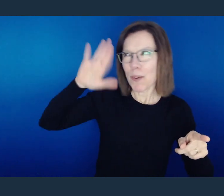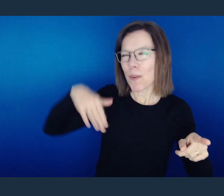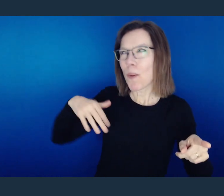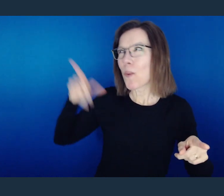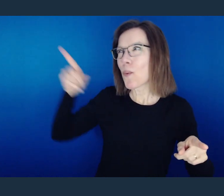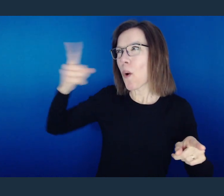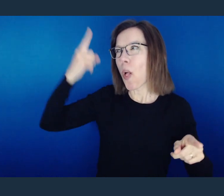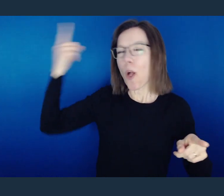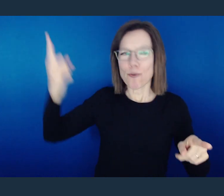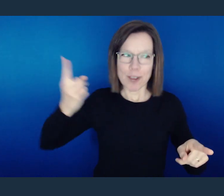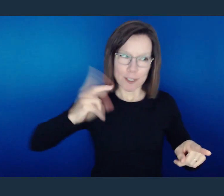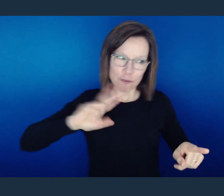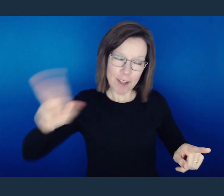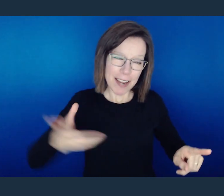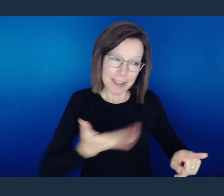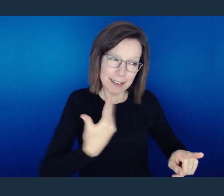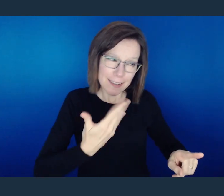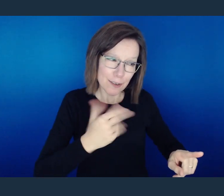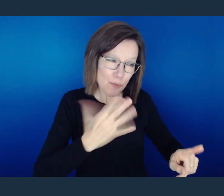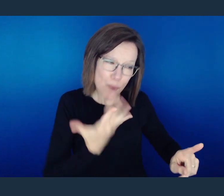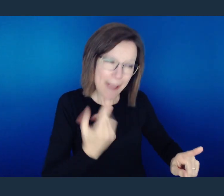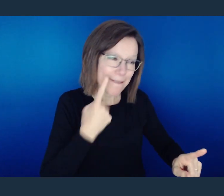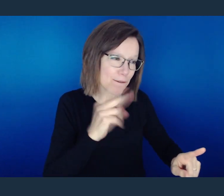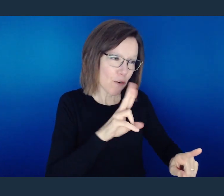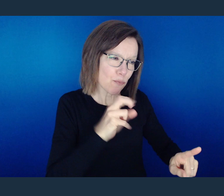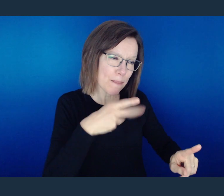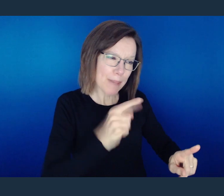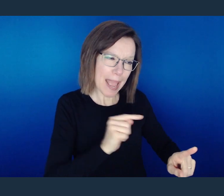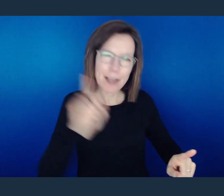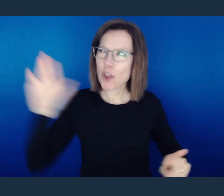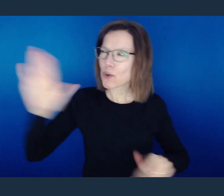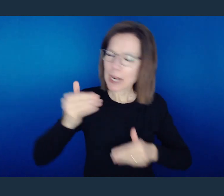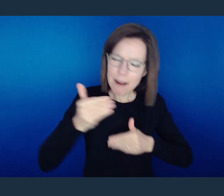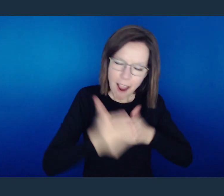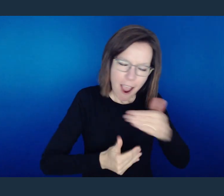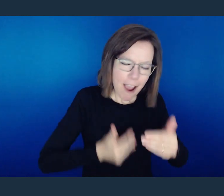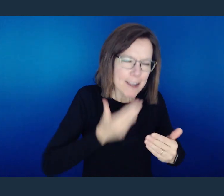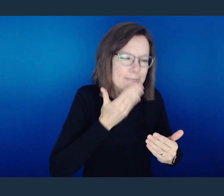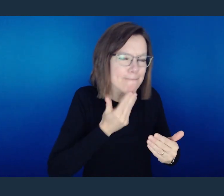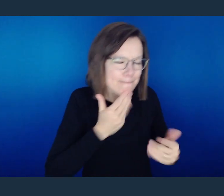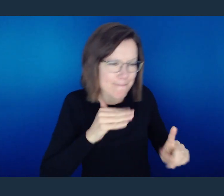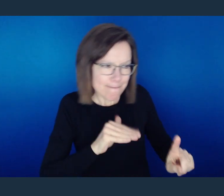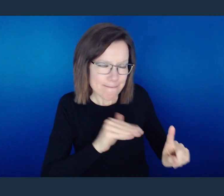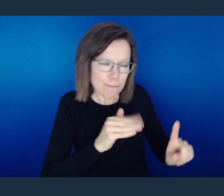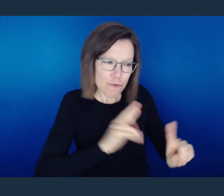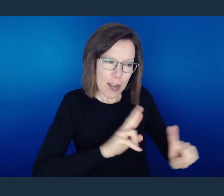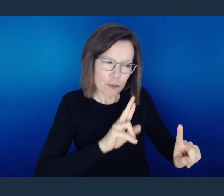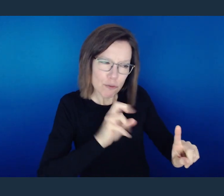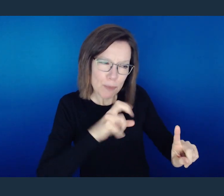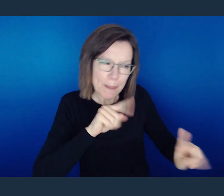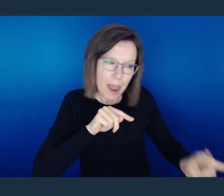You have always been waiting with open arms for their repentance. In fact, Your kindness and forbearance has been waiting for them to repent.